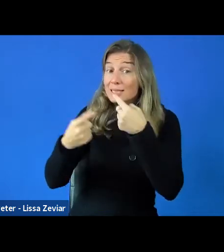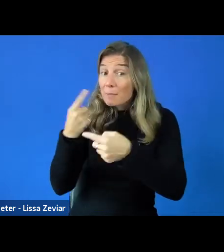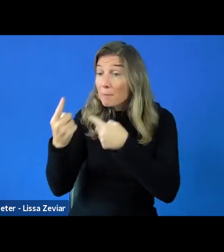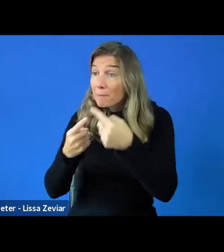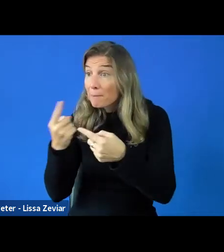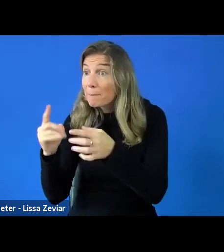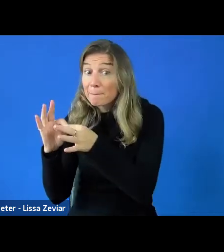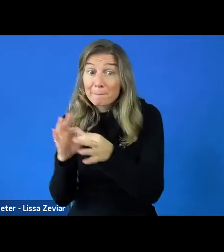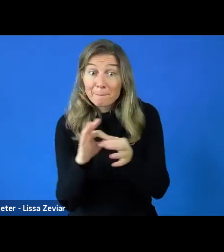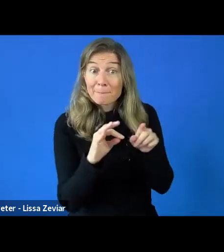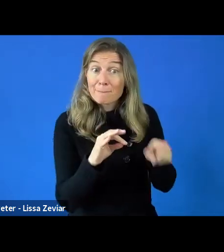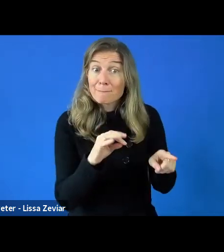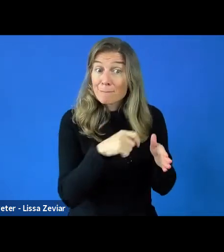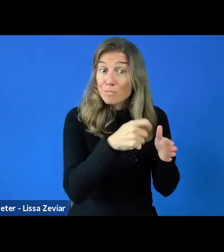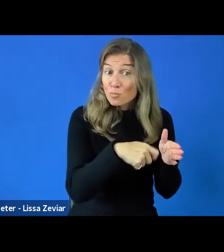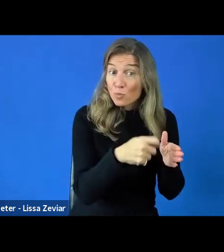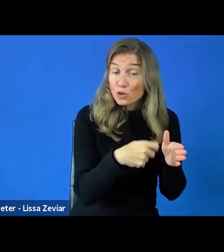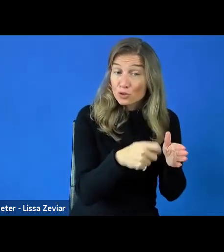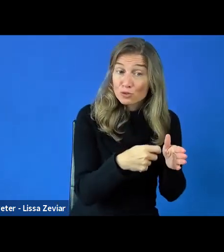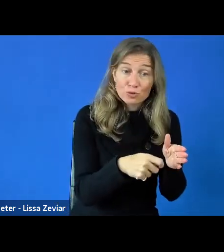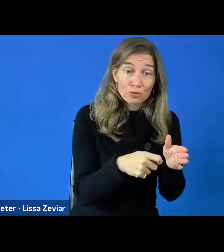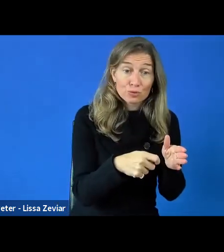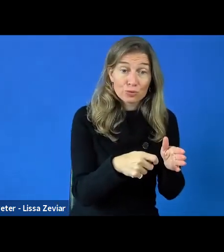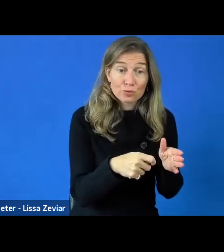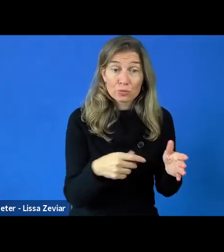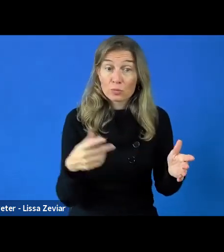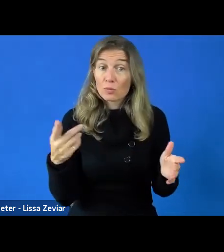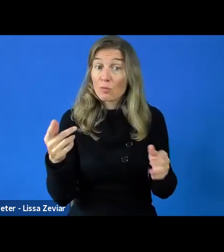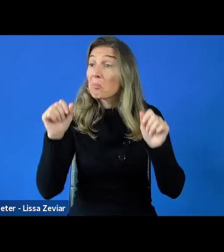It's fantastic if you can write a policy paper on that.